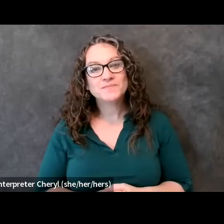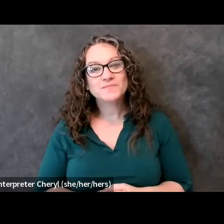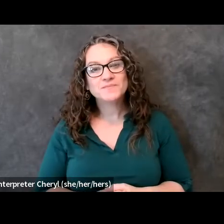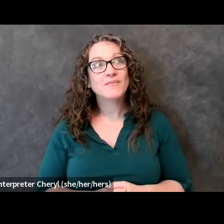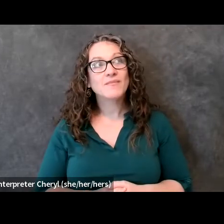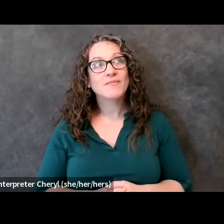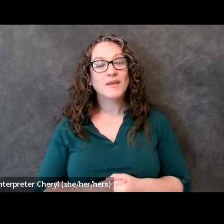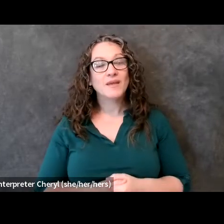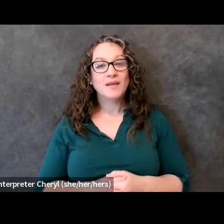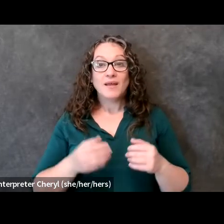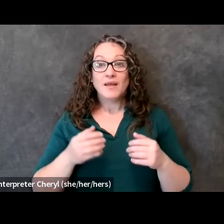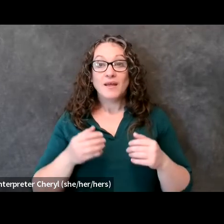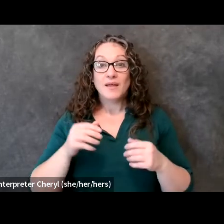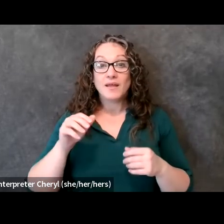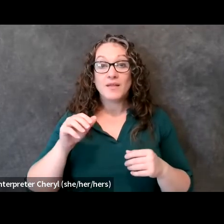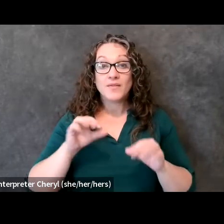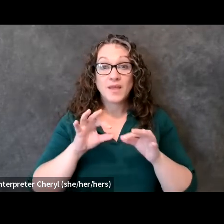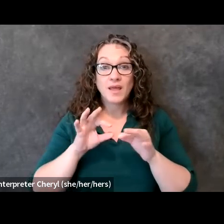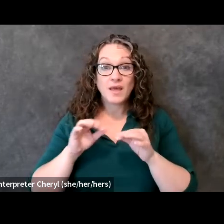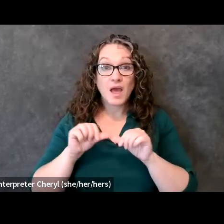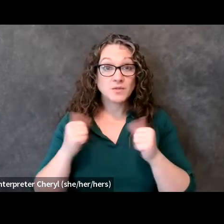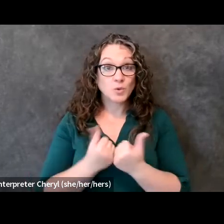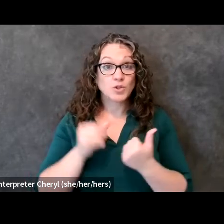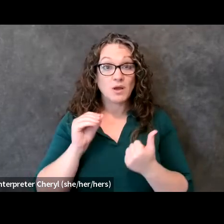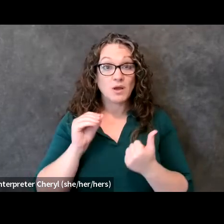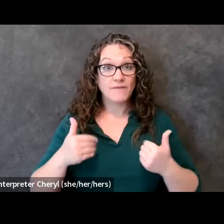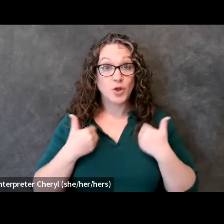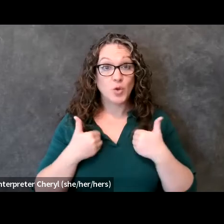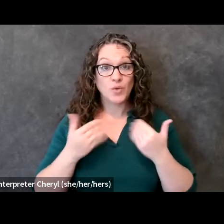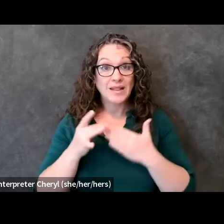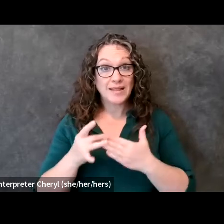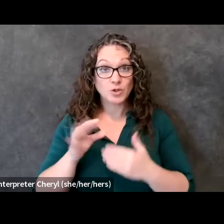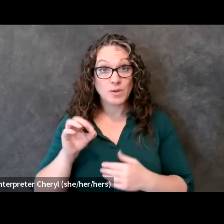of youth leadership forums definitely has opportunities for you guys to get involved